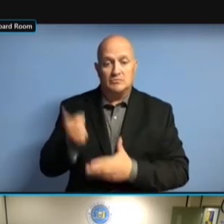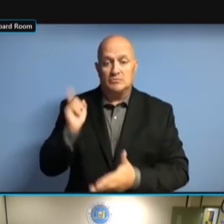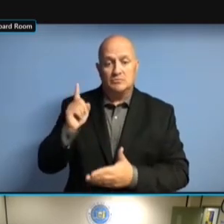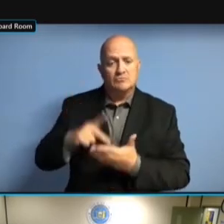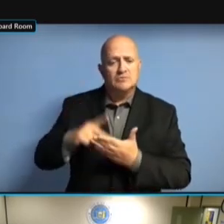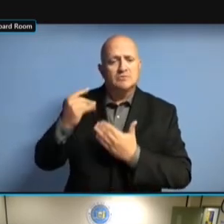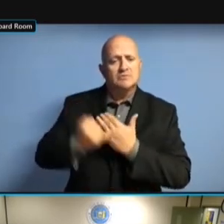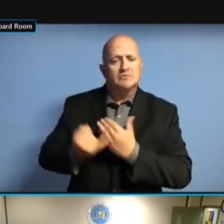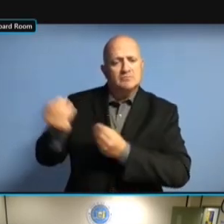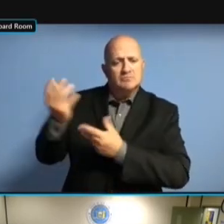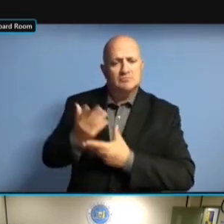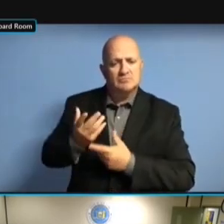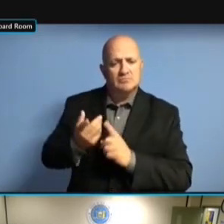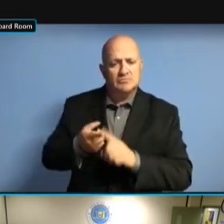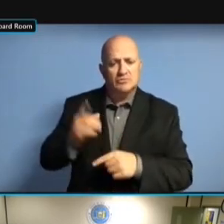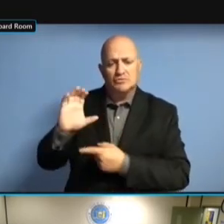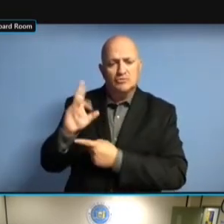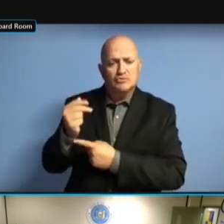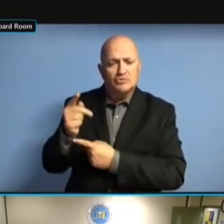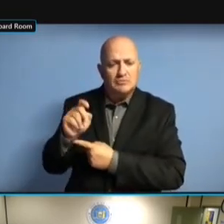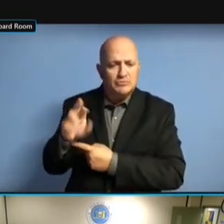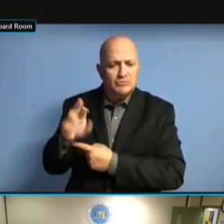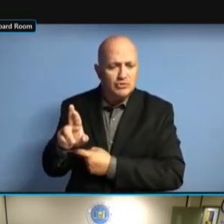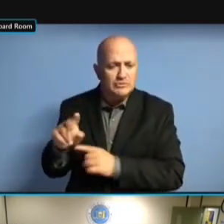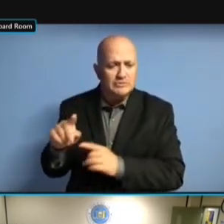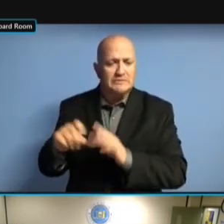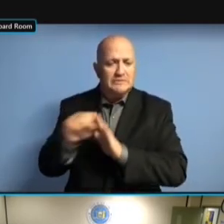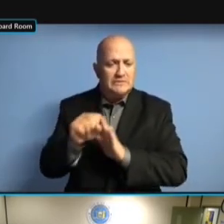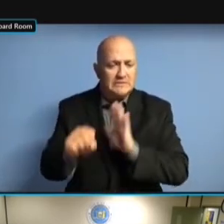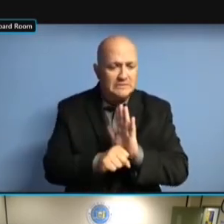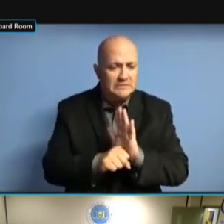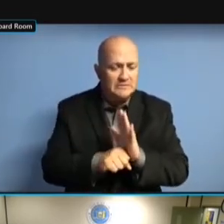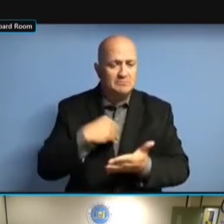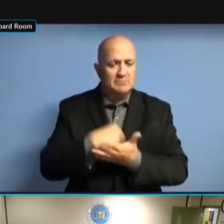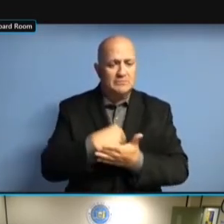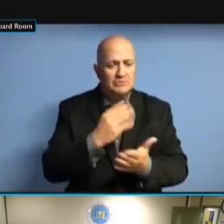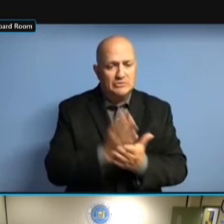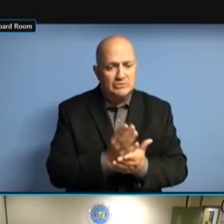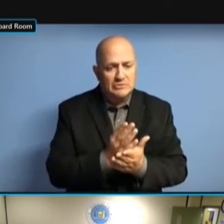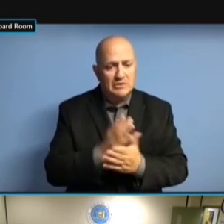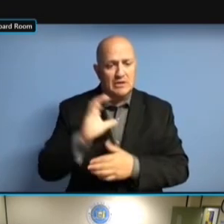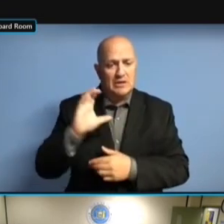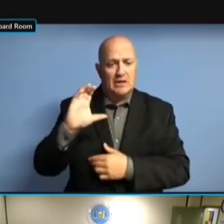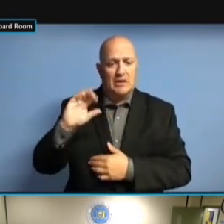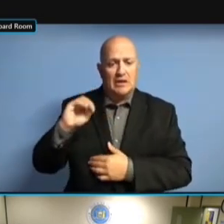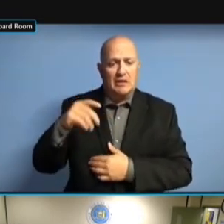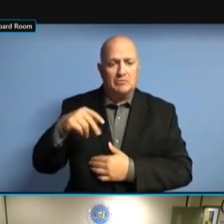LAST WEEK, WE PROVIDED A PROJECT LAST WEEK, WE PROVIDED A PROJECT UPDATE LAST WEEK, WE PROVIDED A PROJECT UPDATE TO LAST WEEK, WE PROVIDED A PROJECT UPDATE TO OFFICE LAST WEEK, WE PROVIDED A PROJECT UPDATE TO OFFICE OF LAST WEEK, WE PROVIDED A PROJECT UPDATE TO OFFICE OF GENERAL UPDATE TO OFFICE OF GENERAL UPDATE TO OFFICE OF GENERAL SERVICES UPDATE TO OFFICE OF GENERAL SERVICES AND UPDATE TO OFFICE OF GENERAL SERVICES AND STATE UPDATE TO OFFICE OF GENERAL SERVICES AND STATE I.T. SERVICES AND STATE I.T. SERVICES AND STATE I.T. REGARDING SERVICES AND STATE I.T. REGARDING THE SERVICES AND STATE I.T. REGARDING THE PROJECT SERVICES AND STATE I.T. REGARDING THE PROJECT SCOPE, SERVICES AND STATE I.T. REGARDING THE PROJECT SCOPE, THE REGARDING THE PROJECT SCOPE, THE